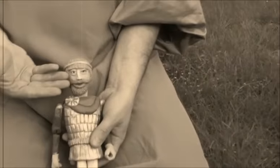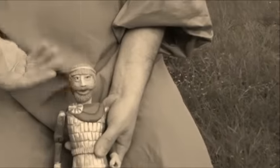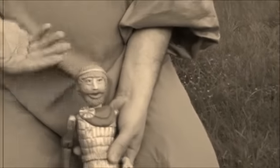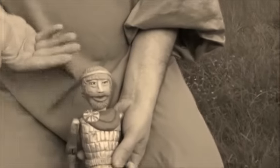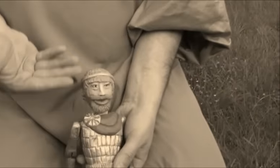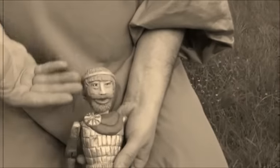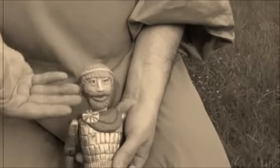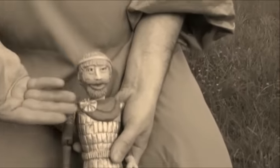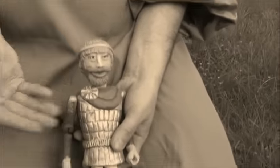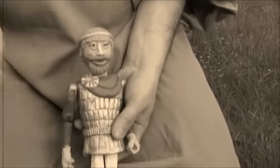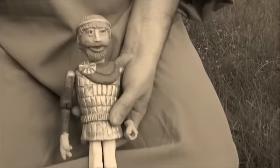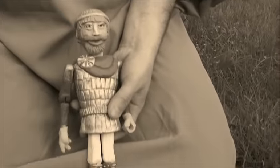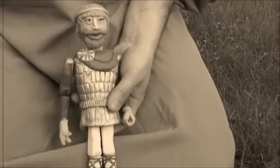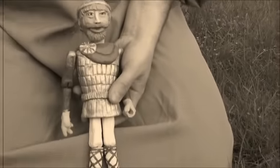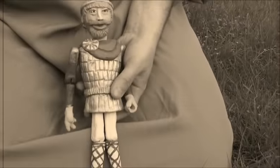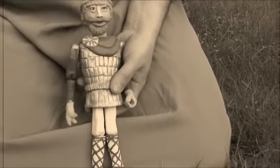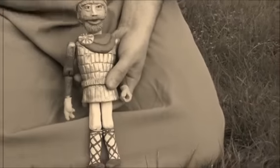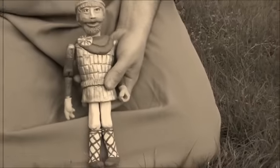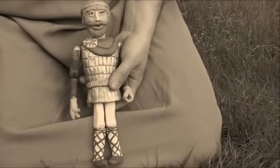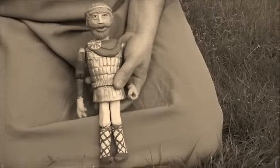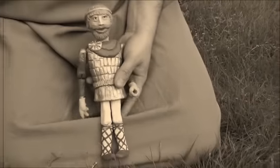His hair flaxen-fair,